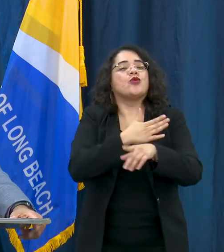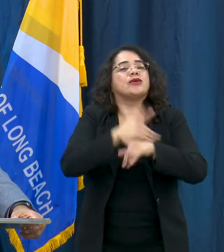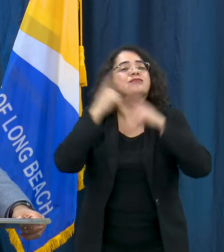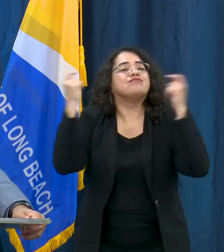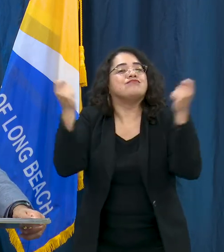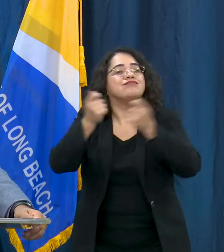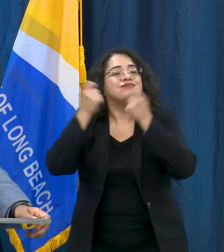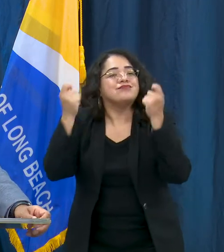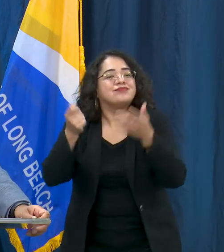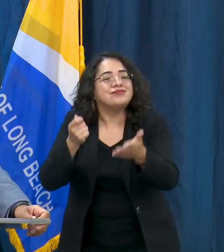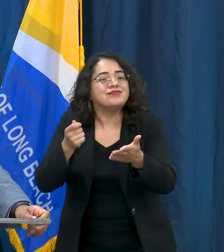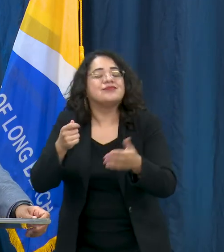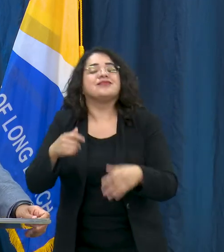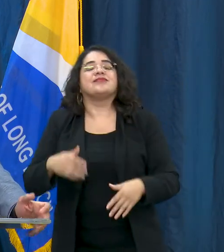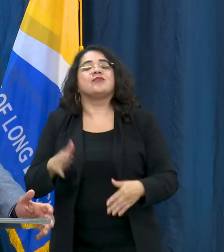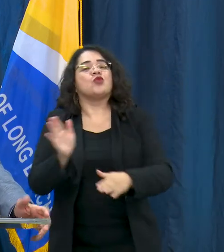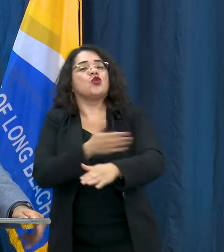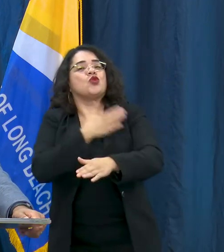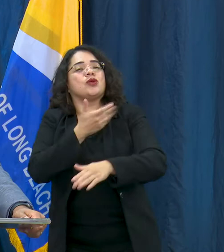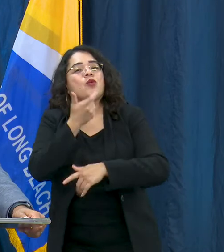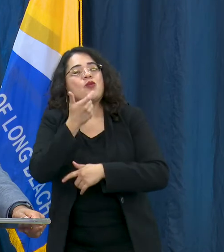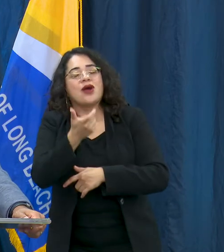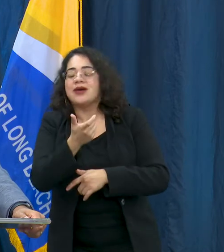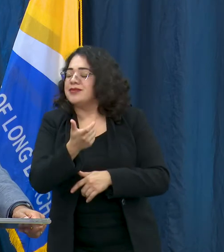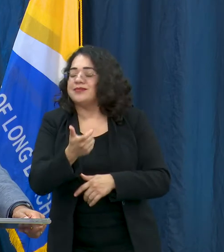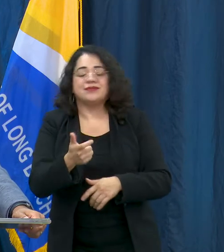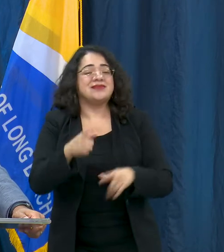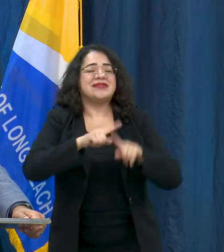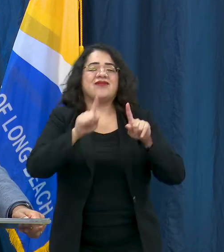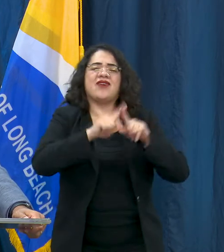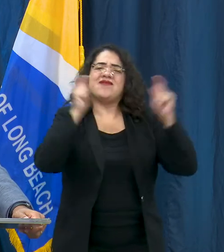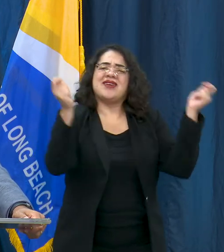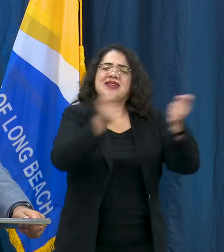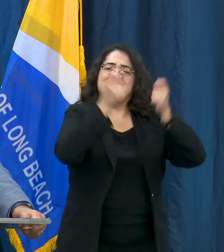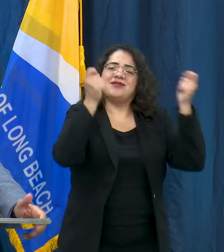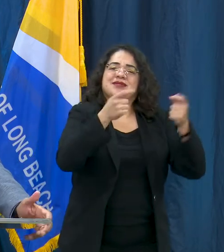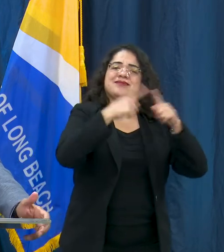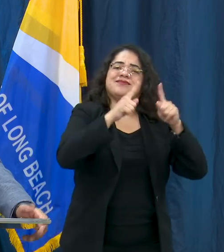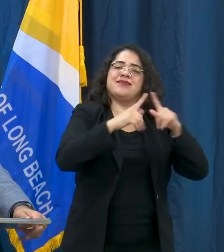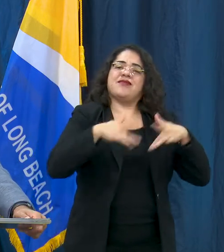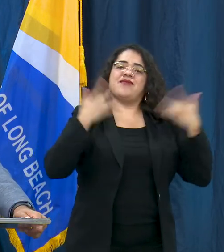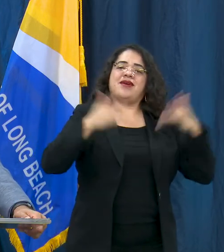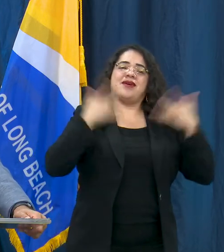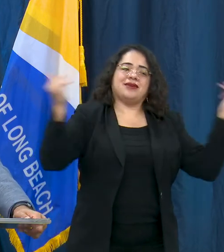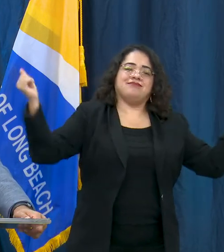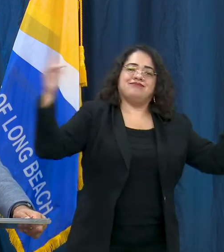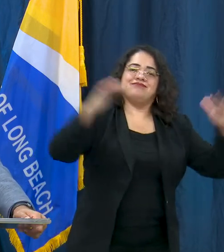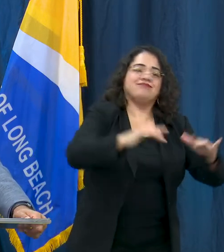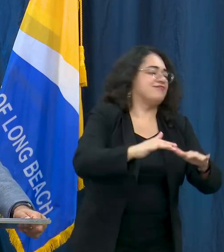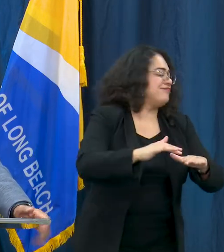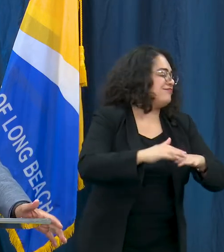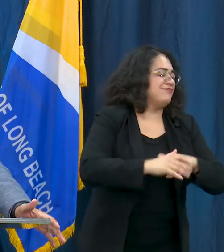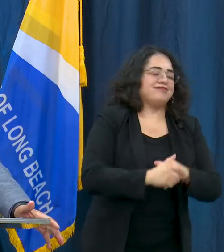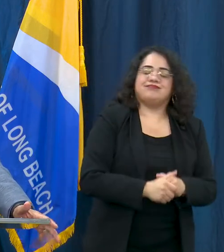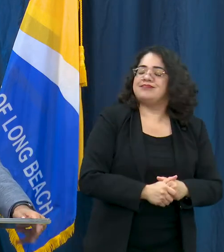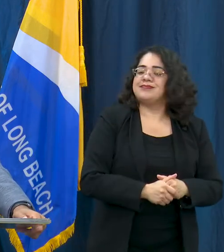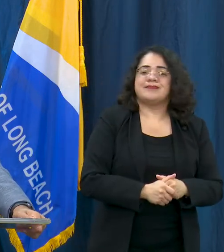during the summer. We'd love to be able to do these in a way that was safe for everyone, they're just not allowed by the State of